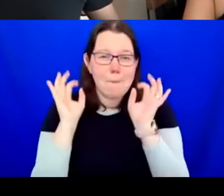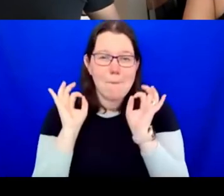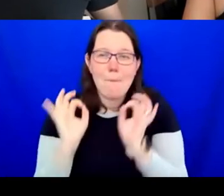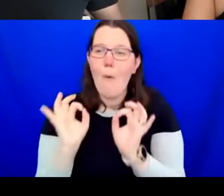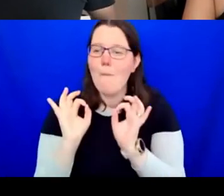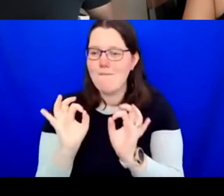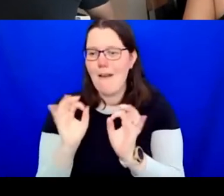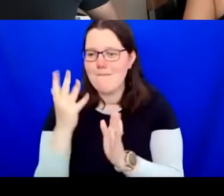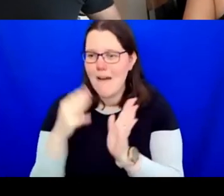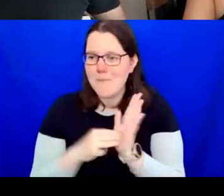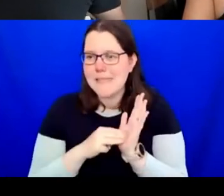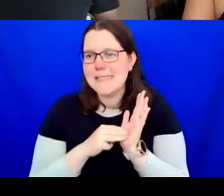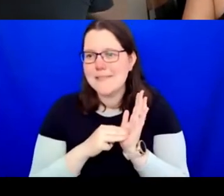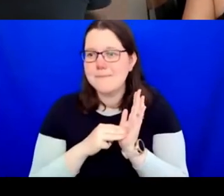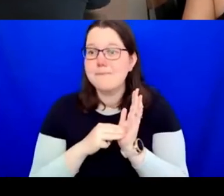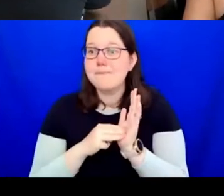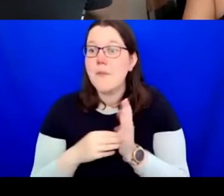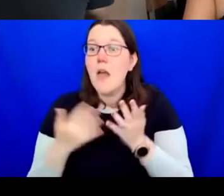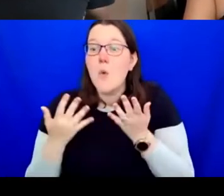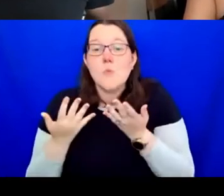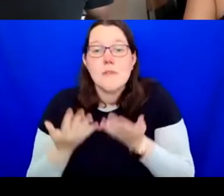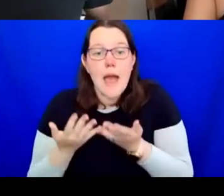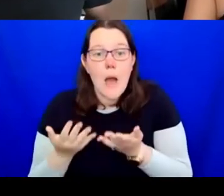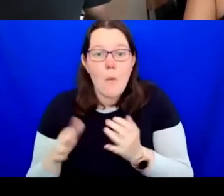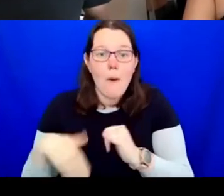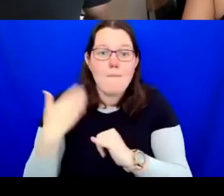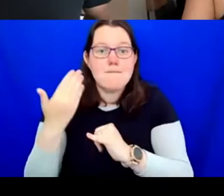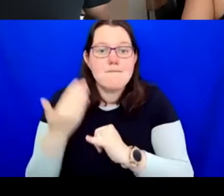Now, over to the final contributor this afternoon,